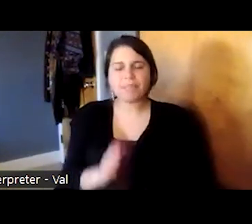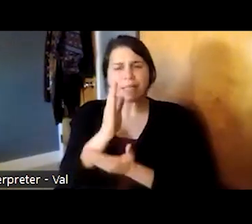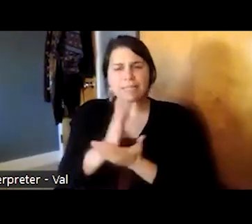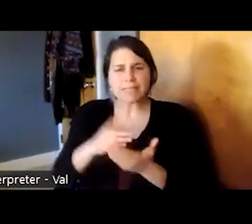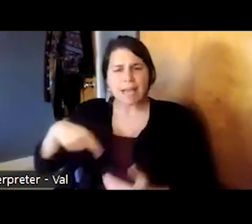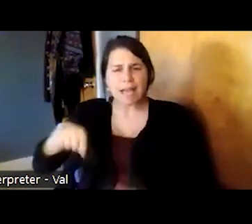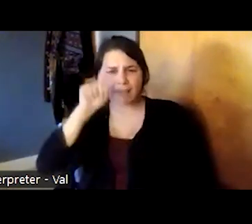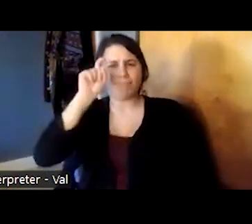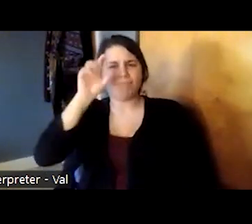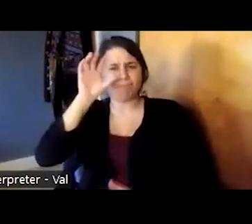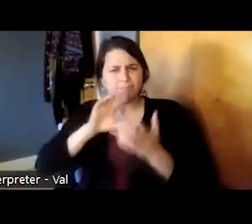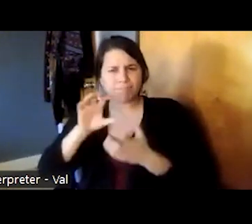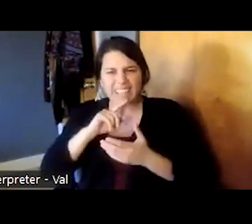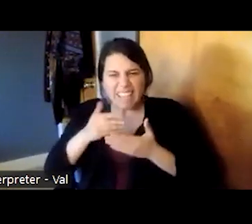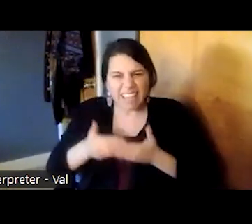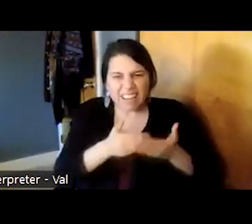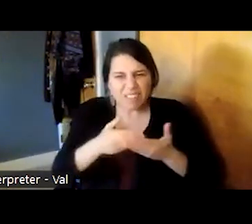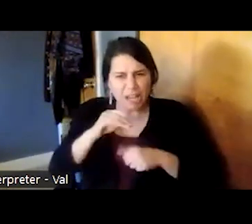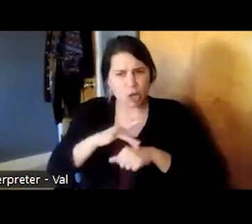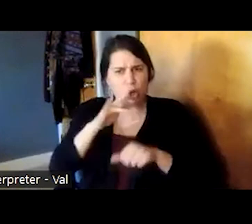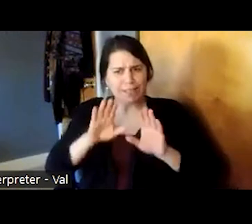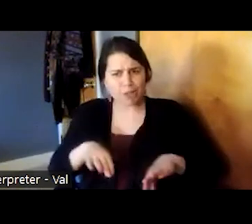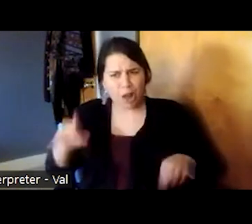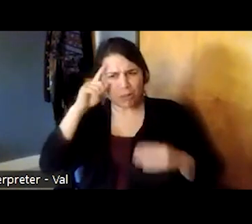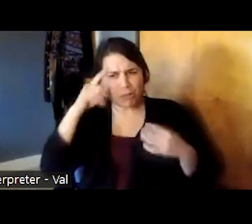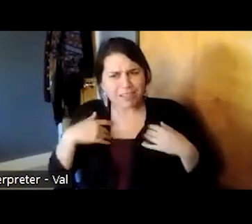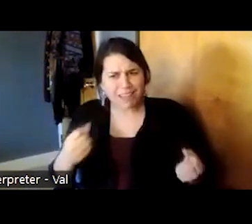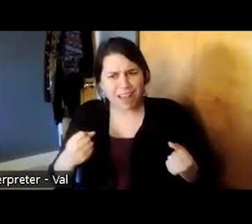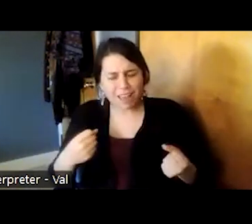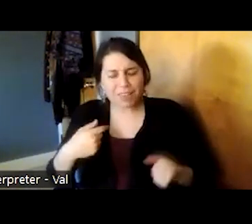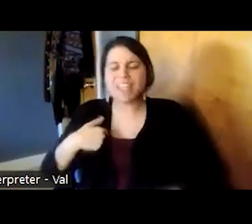infant and early childhood mental health but i think that's because most people use the words